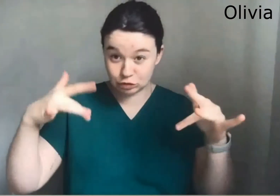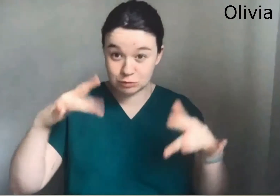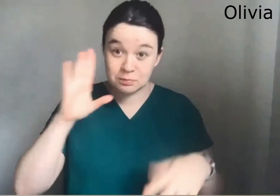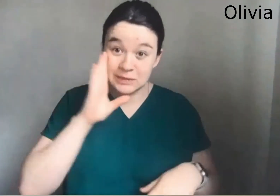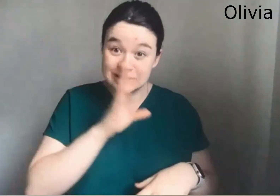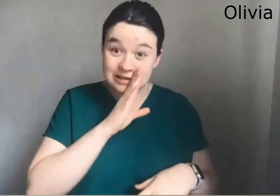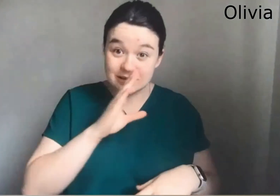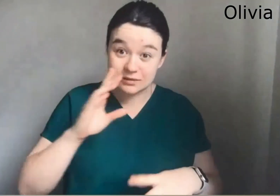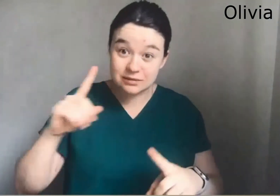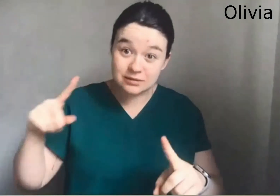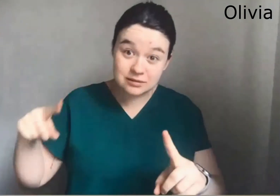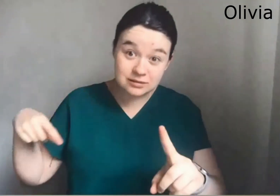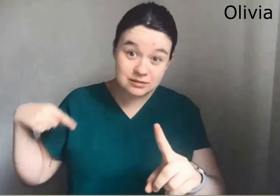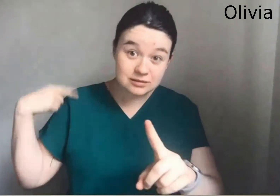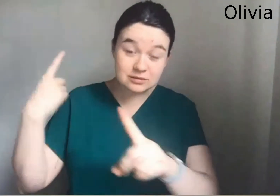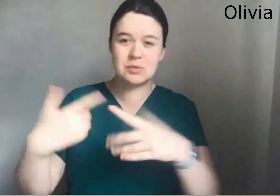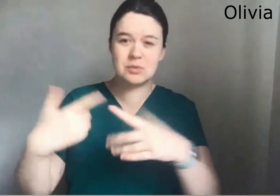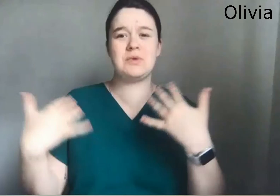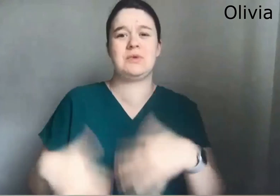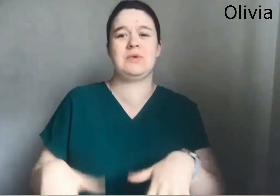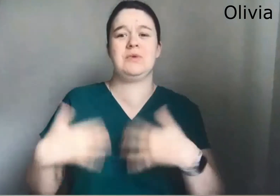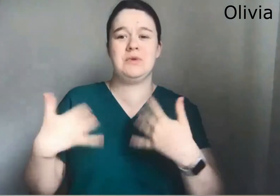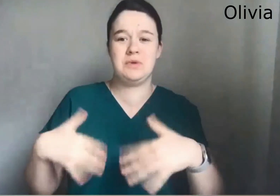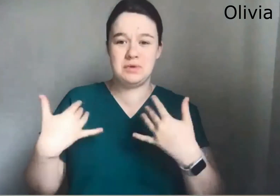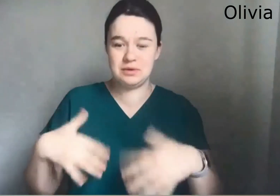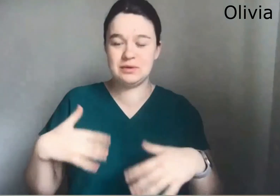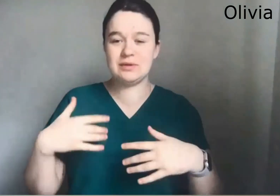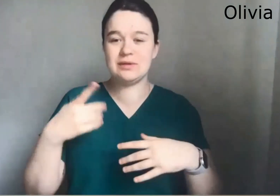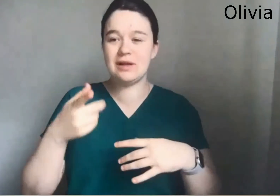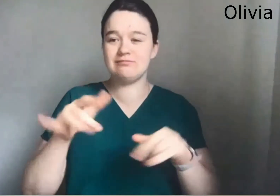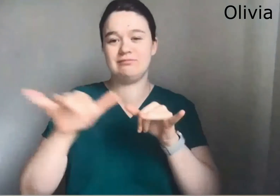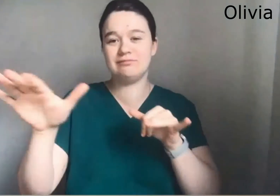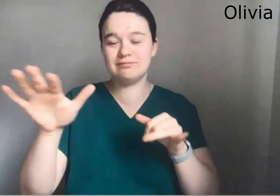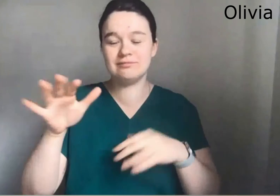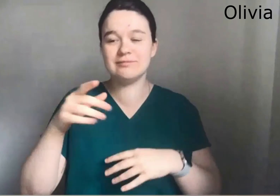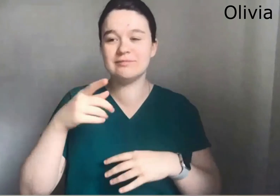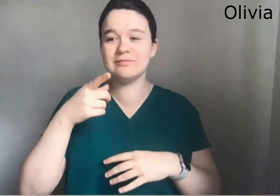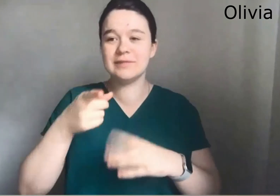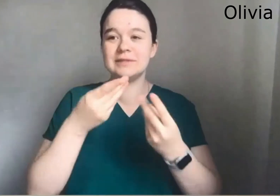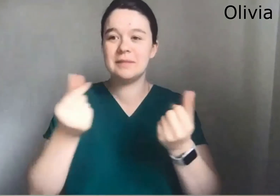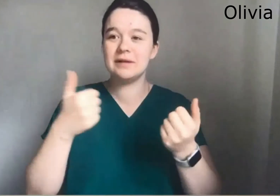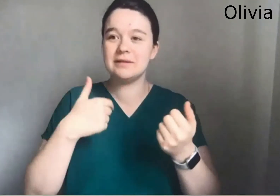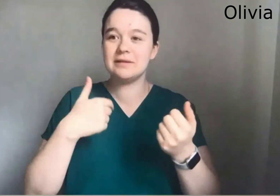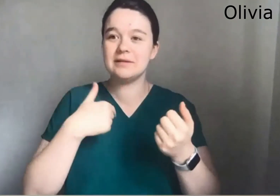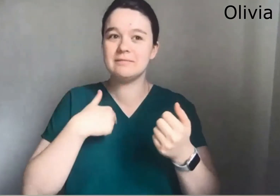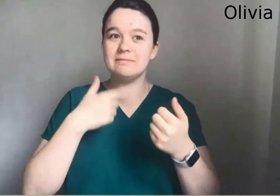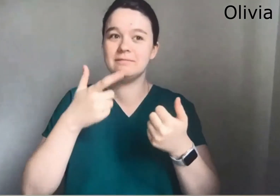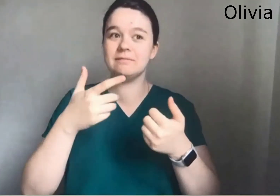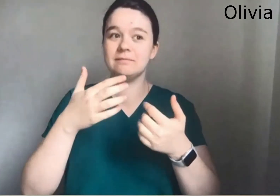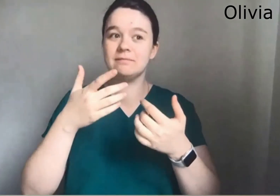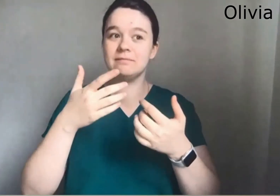He hasn't interpreted every day. There hasn't been a day where there hasn't been an interpreter standing next to him and that's been really fantastic